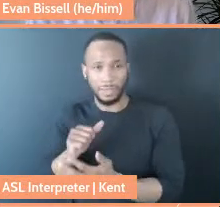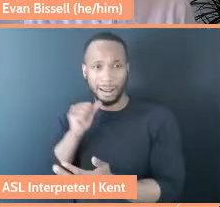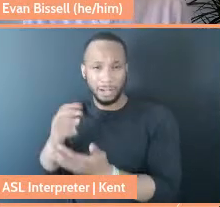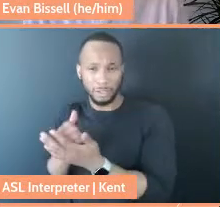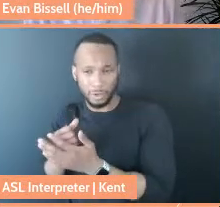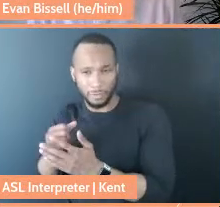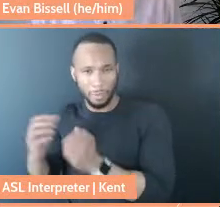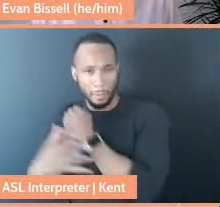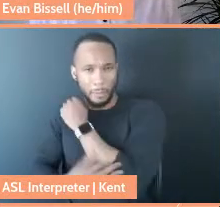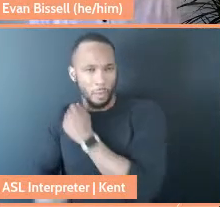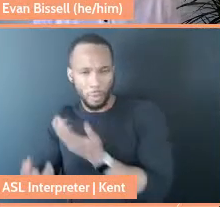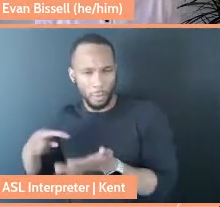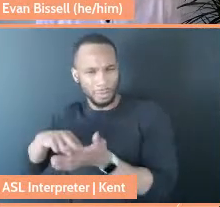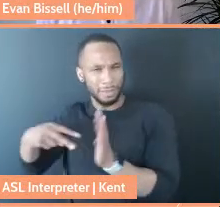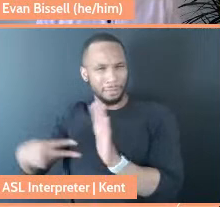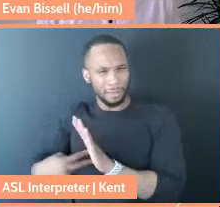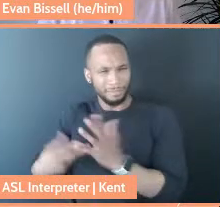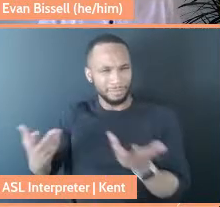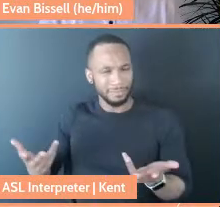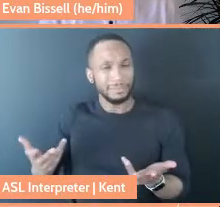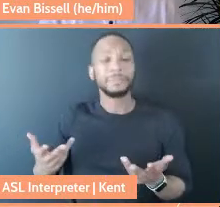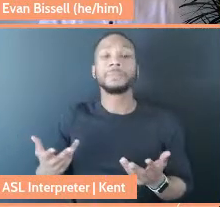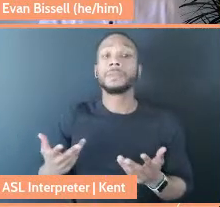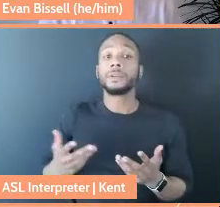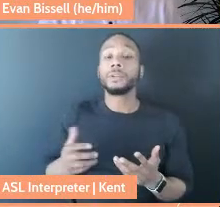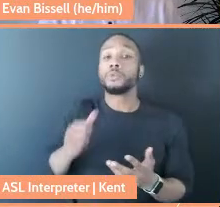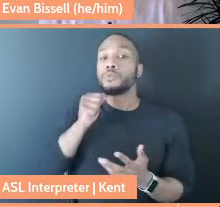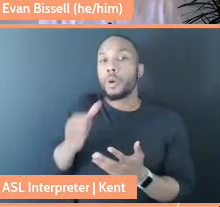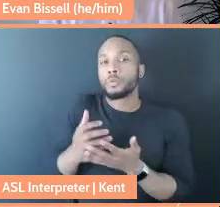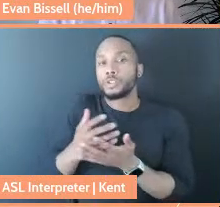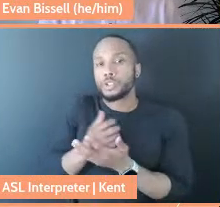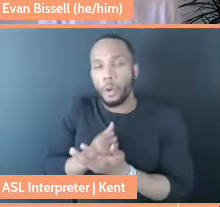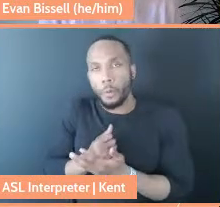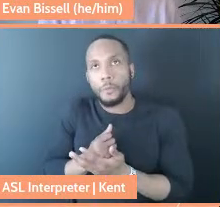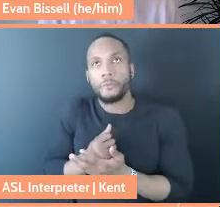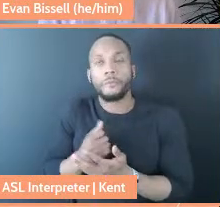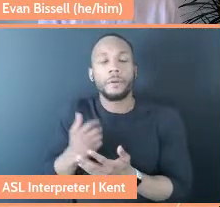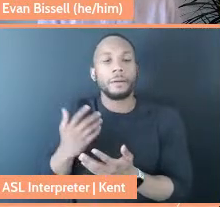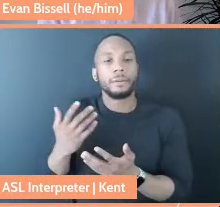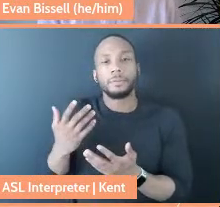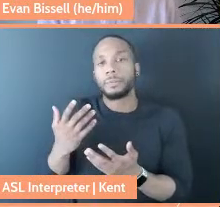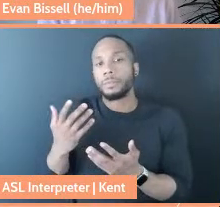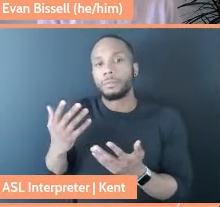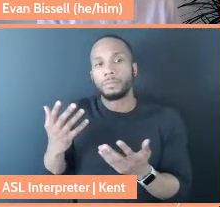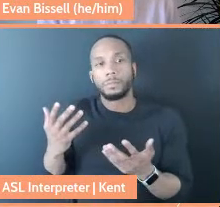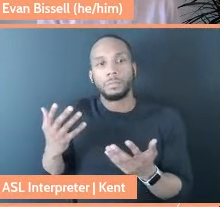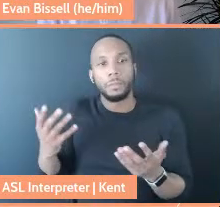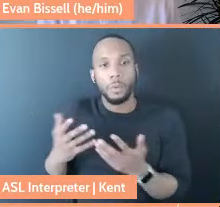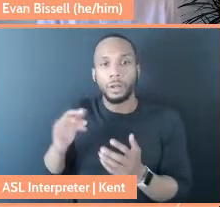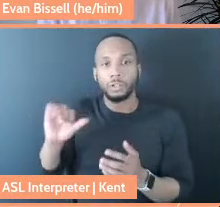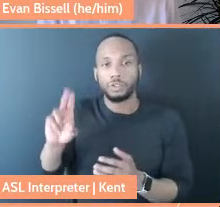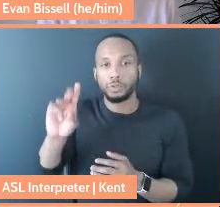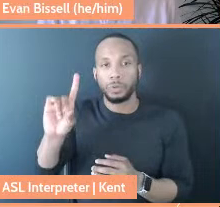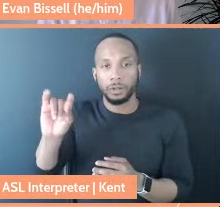undeserving, it's like you don't deserve what Judith Butler calls grievability.